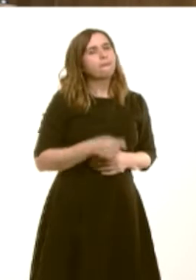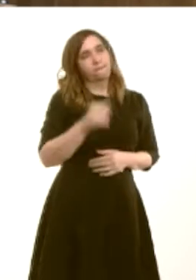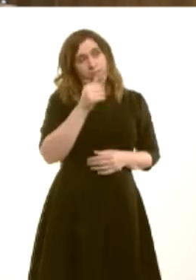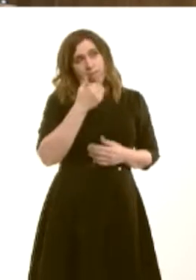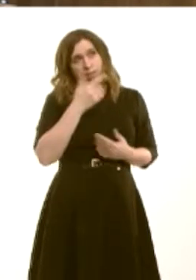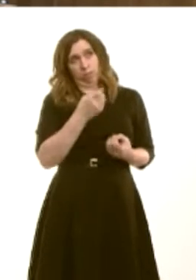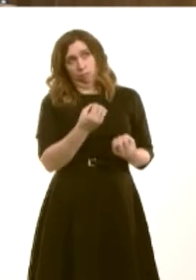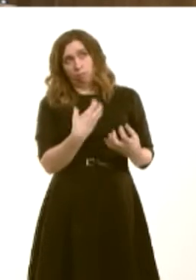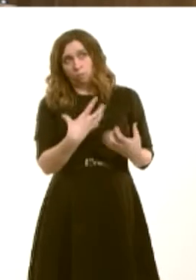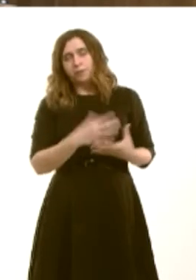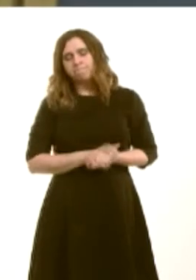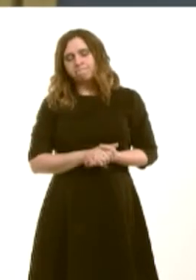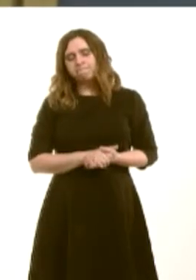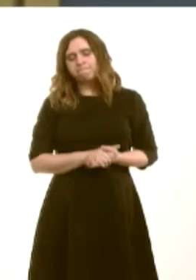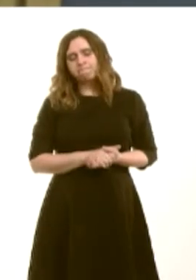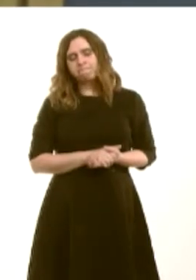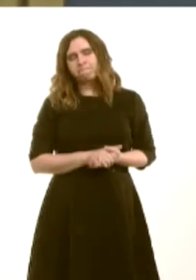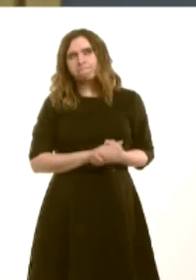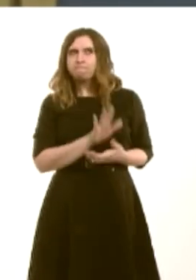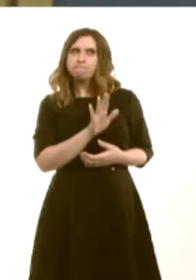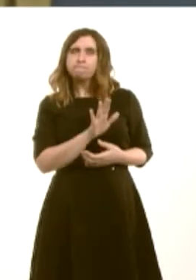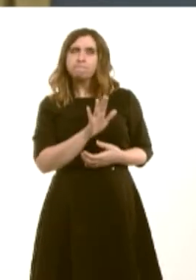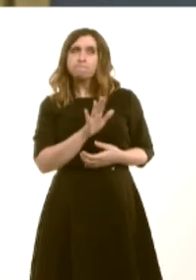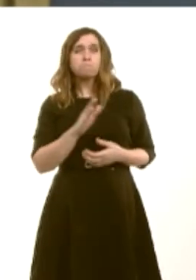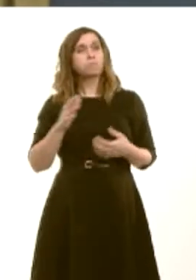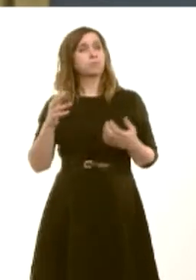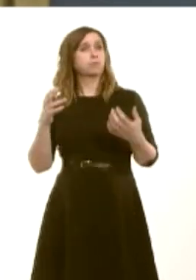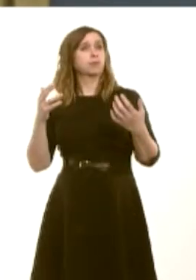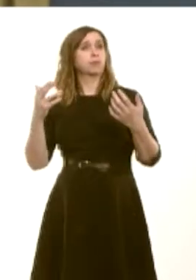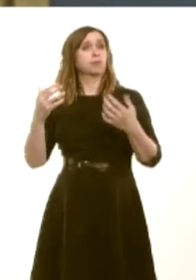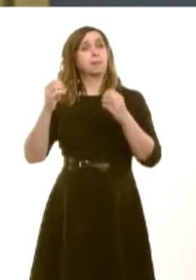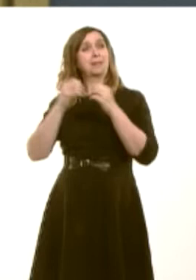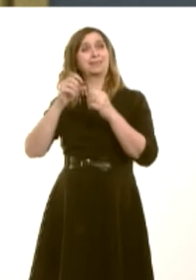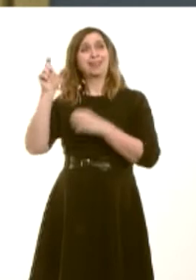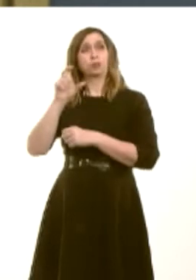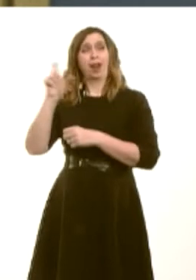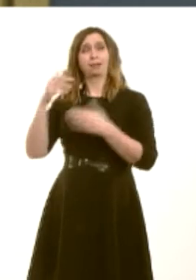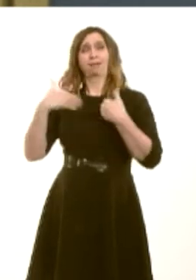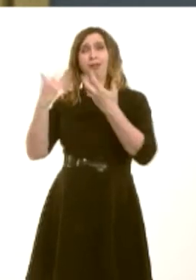statement, First Minister. An arbitrary reduction by the Betsi Cadwaladr health board from a